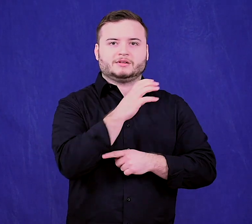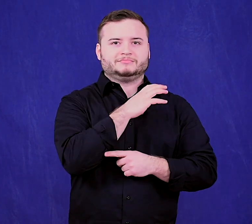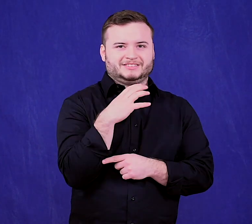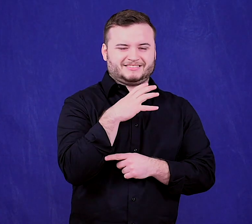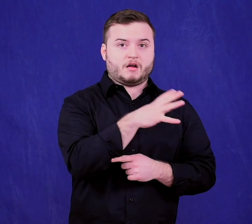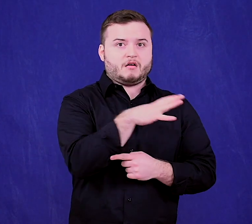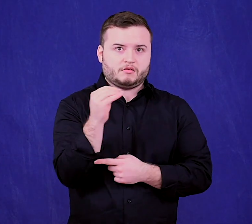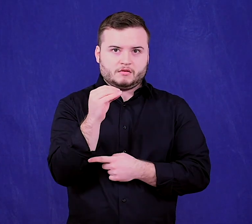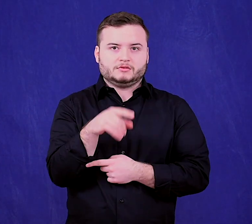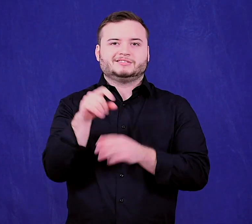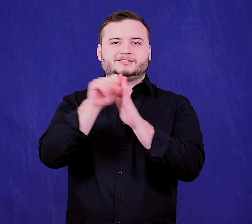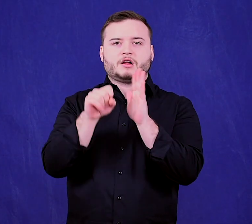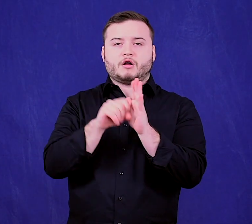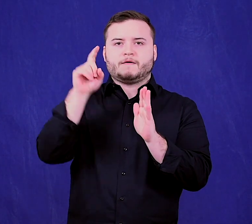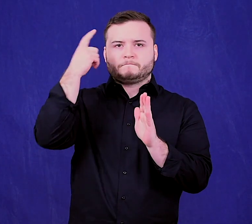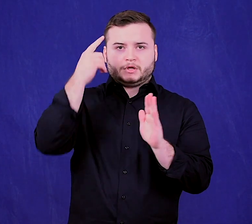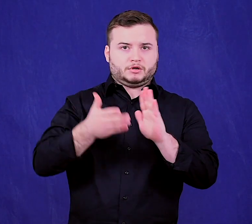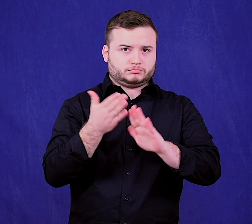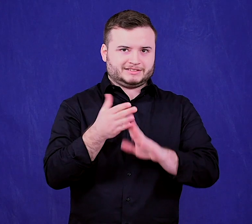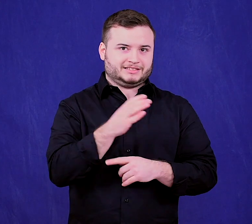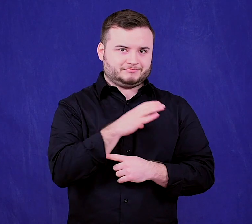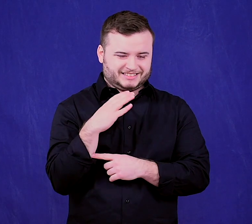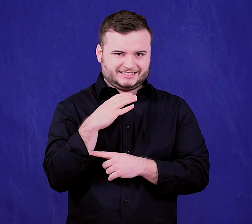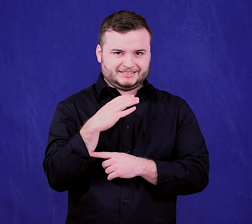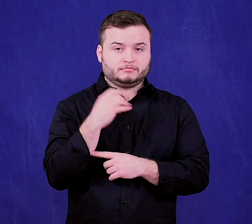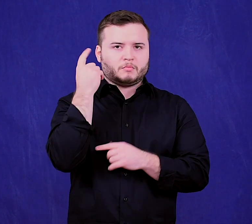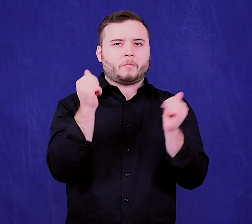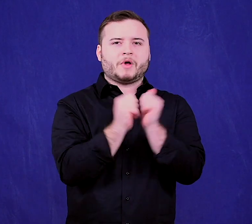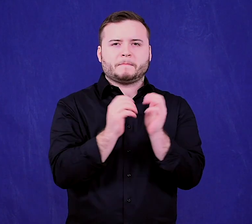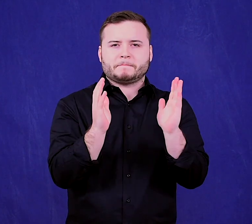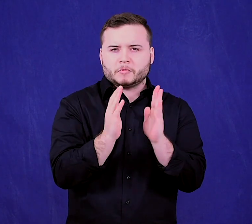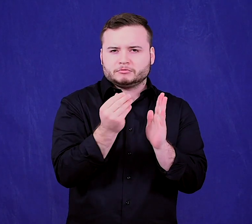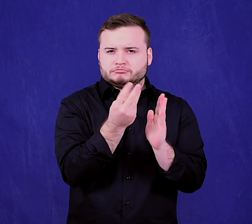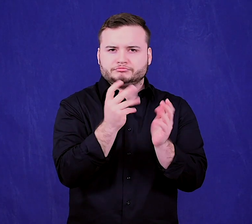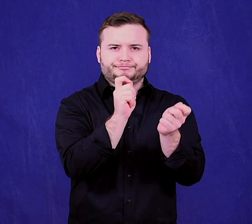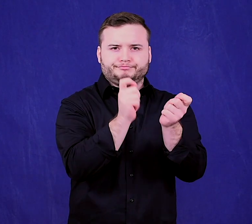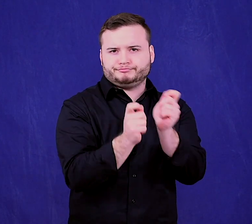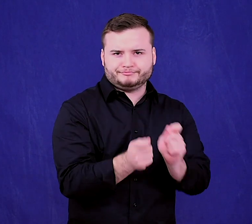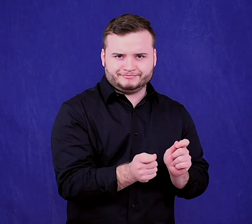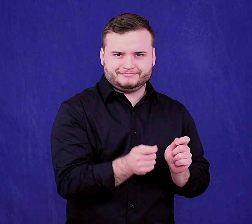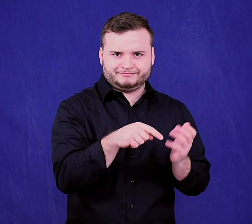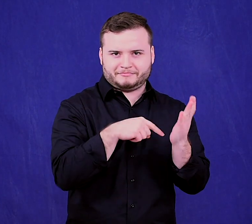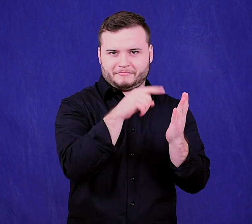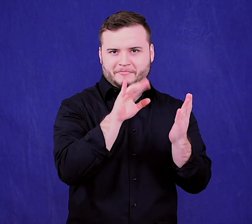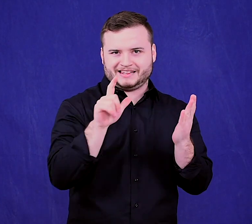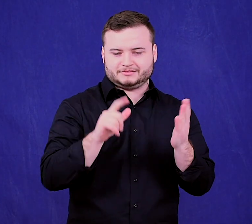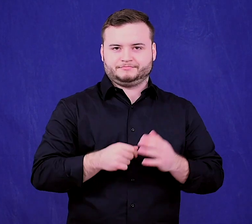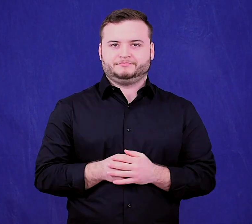committee and State Government Operations committee with minor changes.